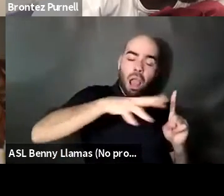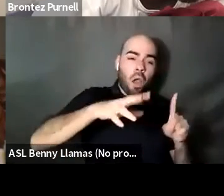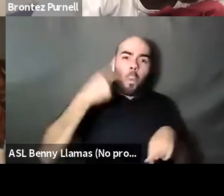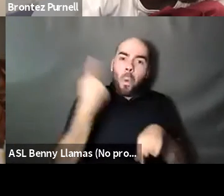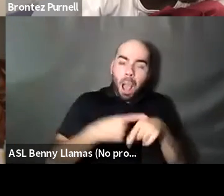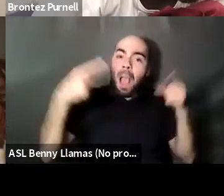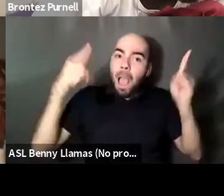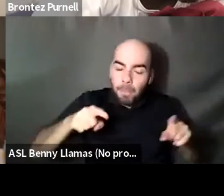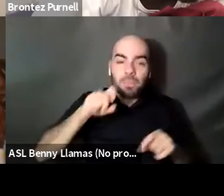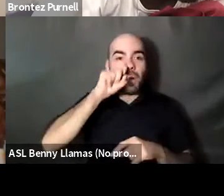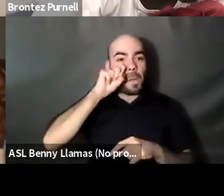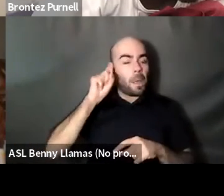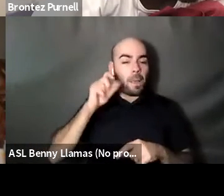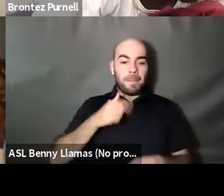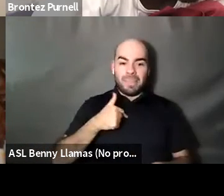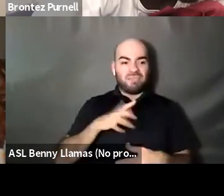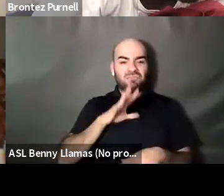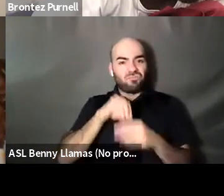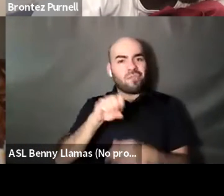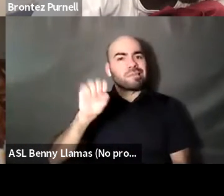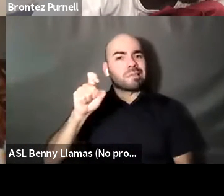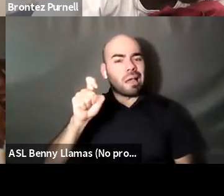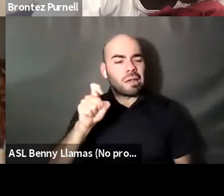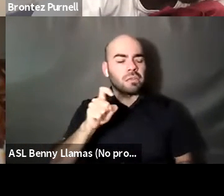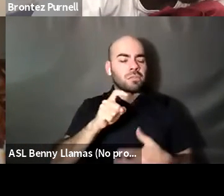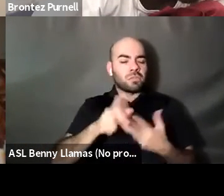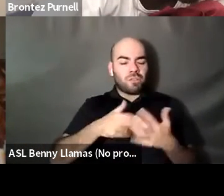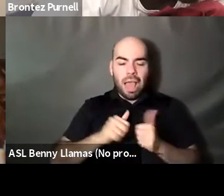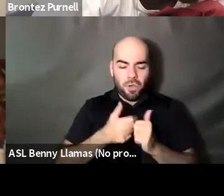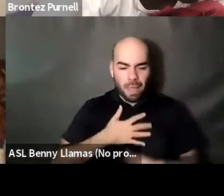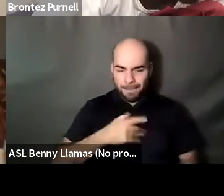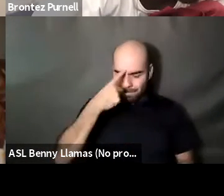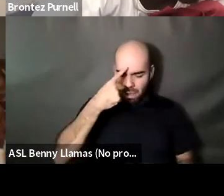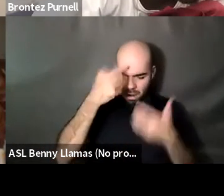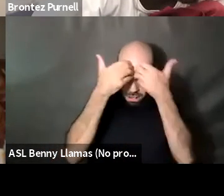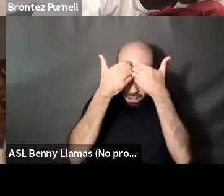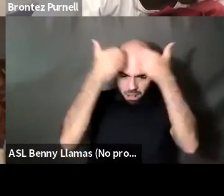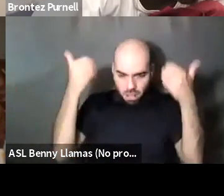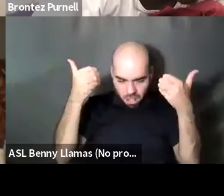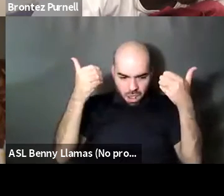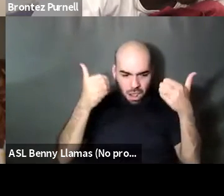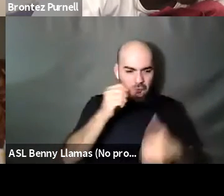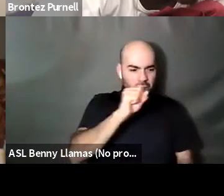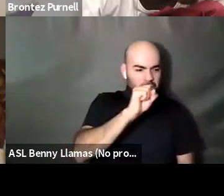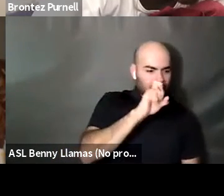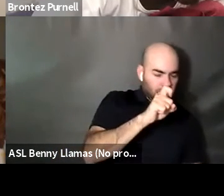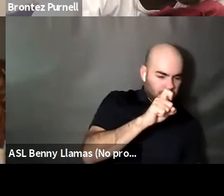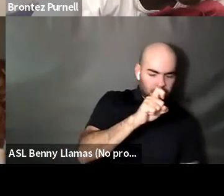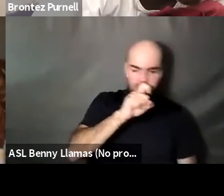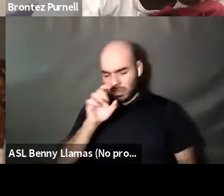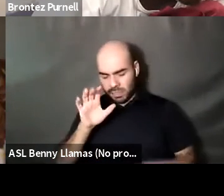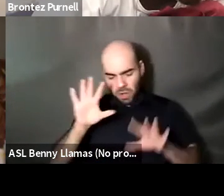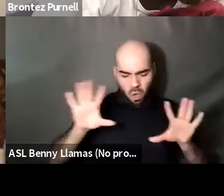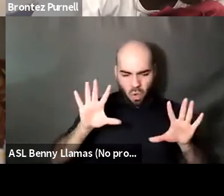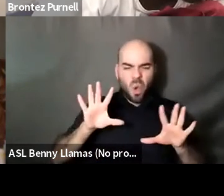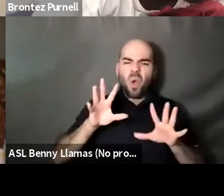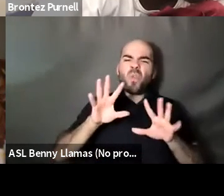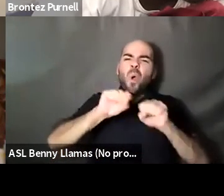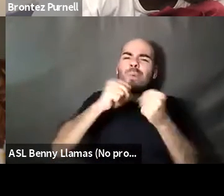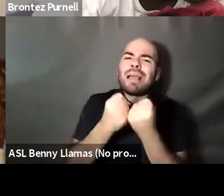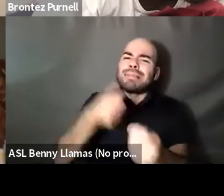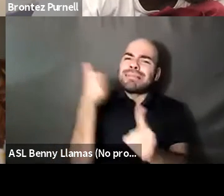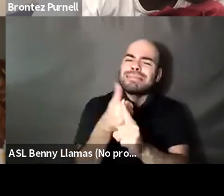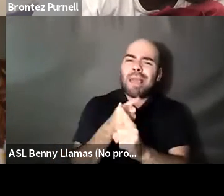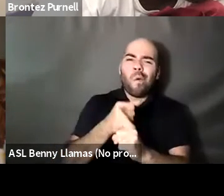Kokumo: sequestering of my sexuality and my sanity and I thought that I was insane because I was sexual but no society is insane because it doesn't give the last one of the space to be sexual.